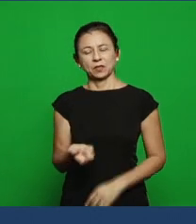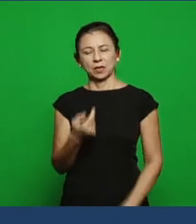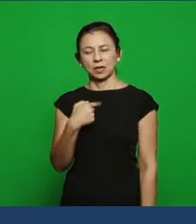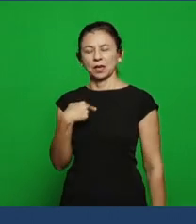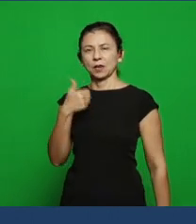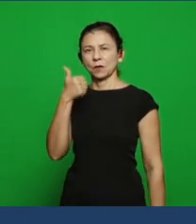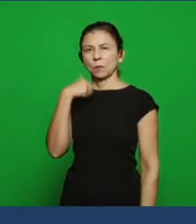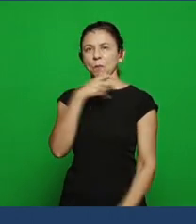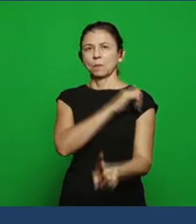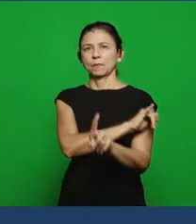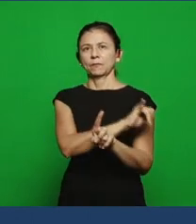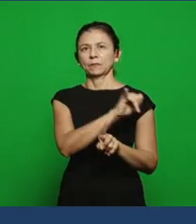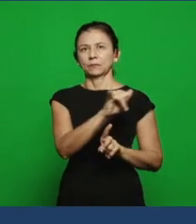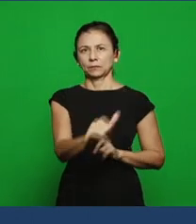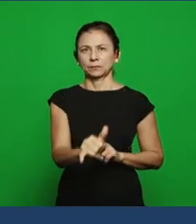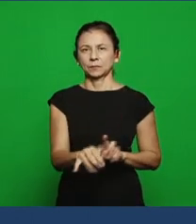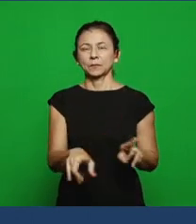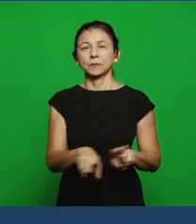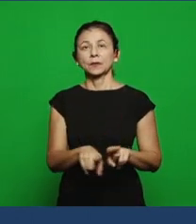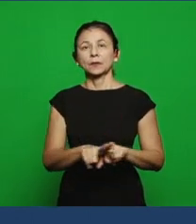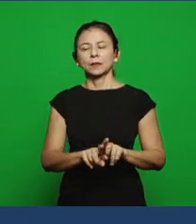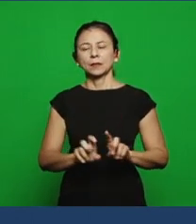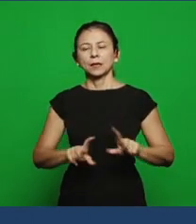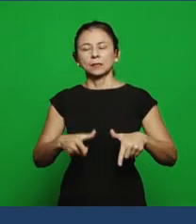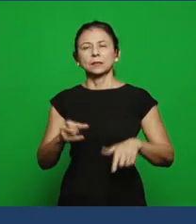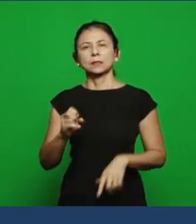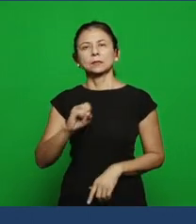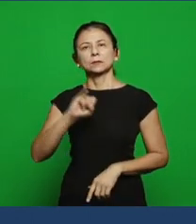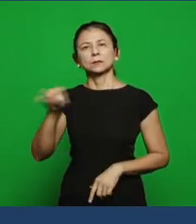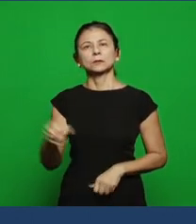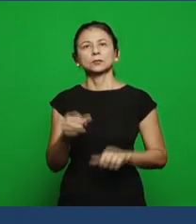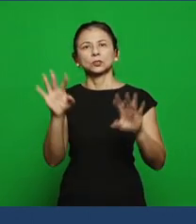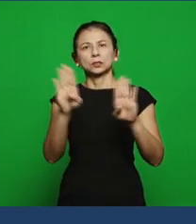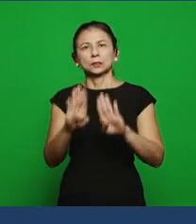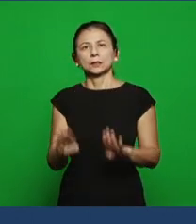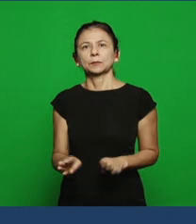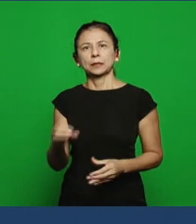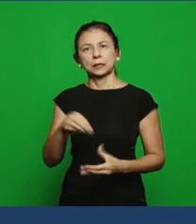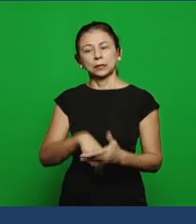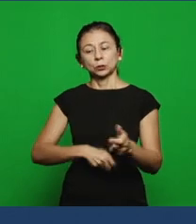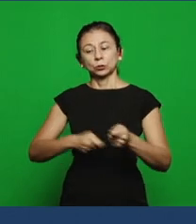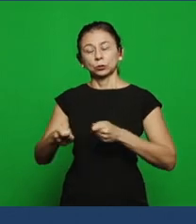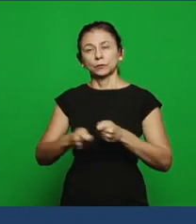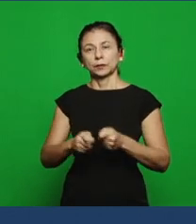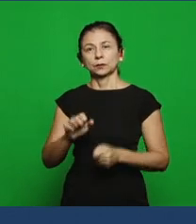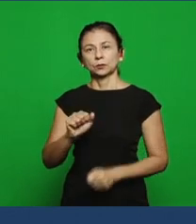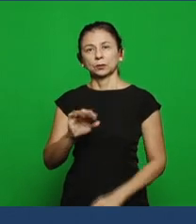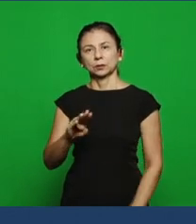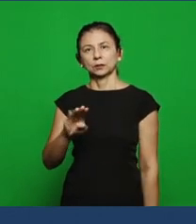results of Jezebel's action who compromised Ahab’s government; first: some results